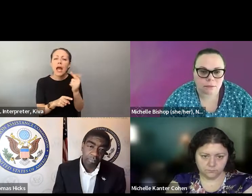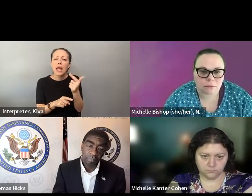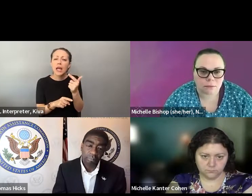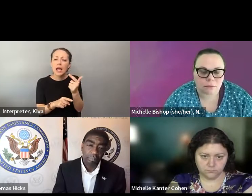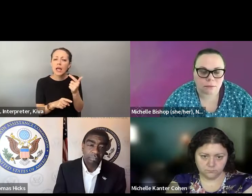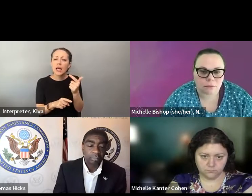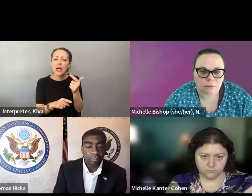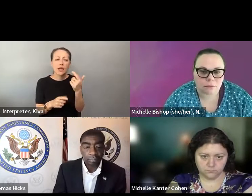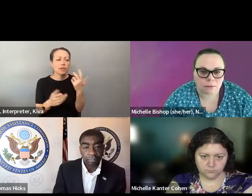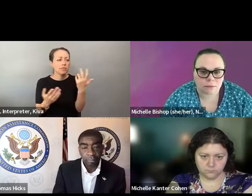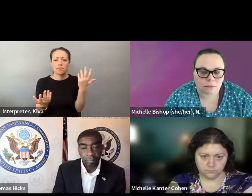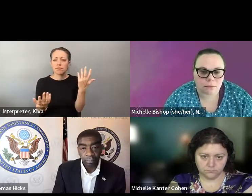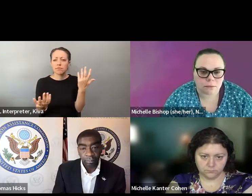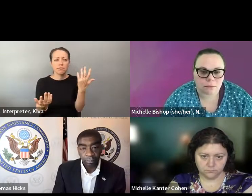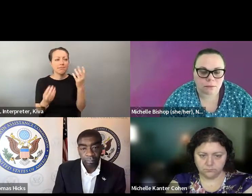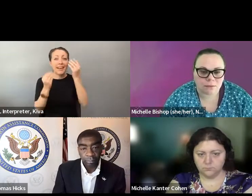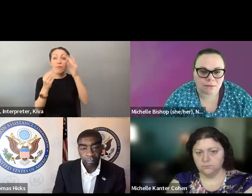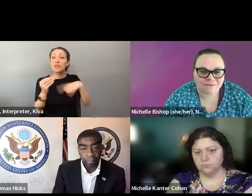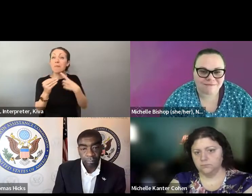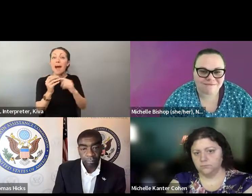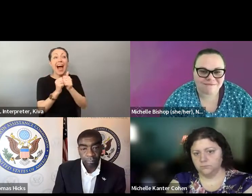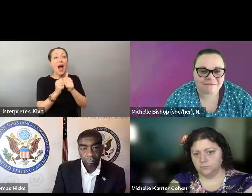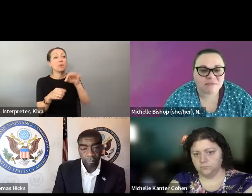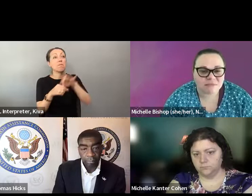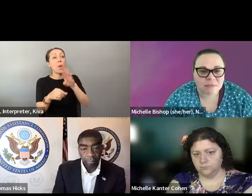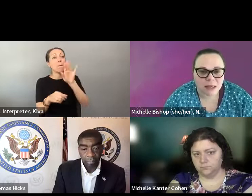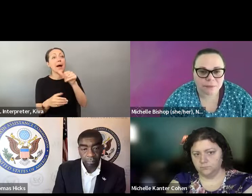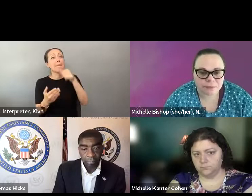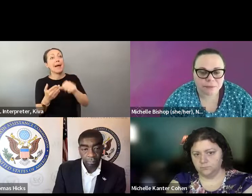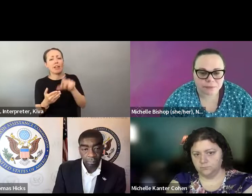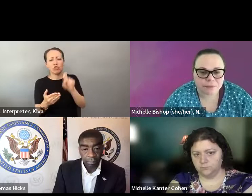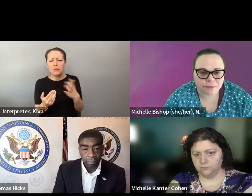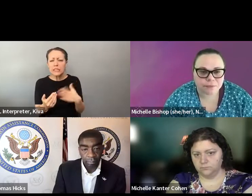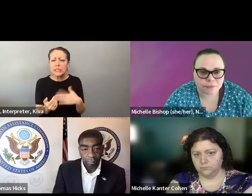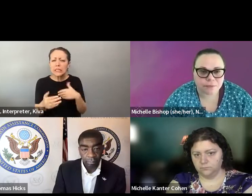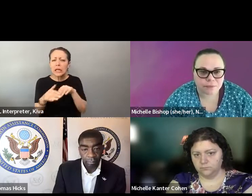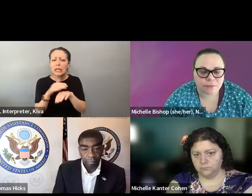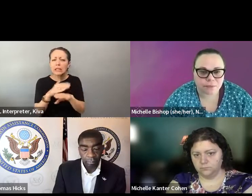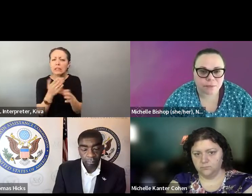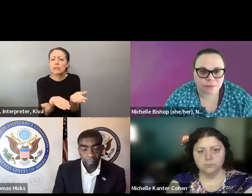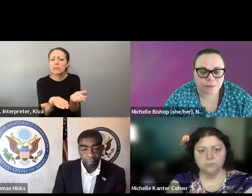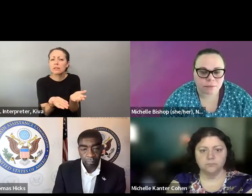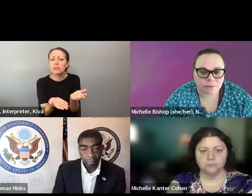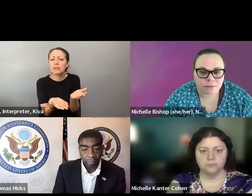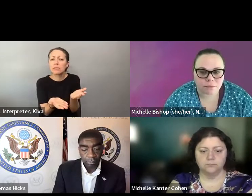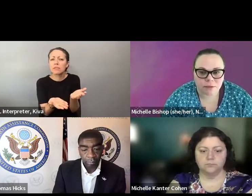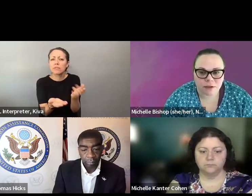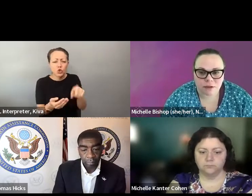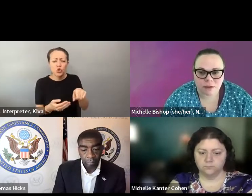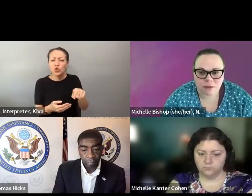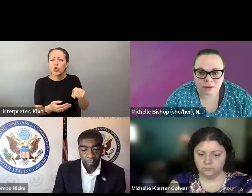So I think that there are just just these needs to have, you know, to not have unnecessary hurdles in place to support all those voters with disabilities included in that another thing is we just coming also from the conversation this morning was the information available in formats that people it should it should formats that people -- it should not be that hard to find information on accessible vote by mail. It should not be that hard to find information on accessible vote by mail, it should be right there with all the other vote by mail information.